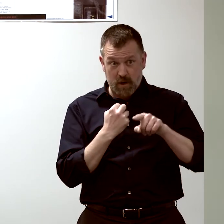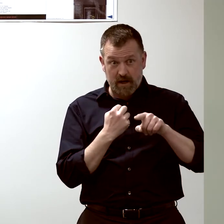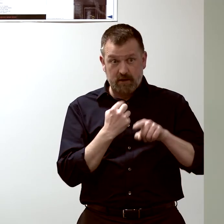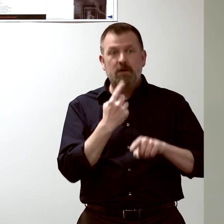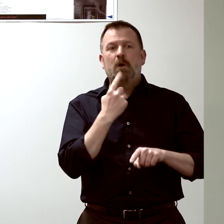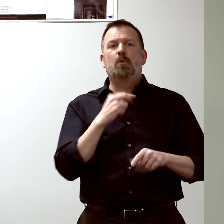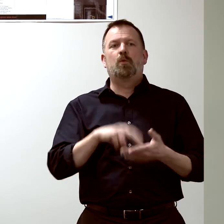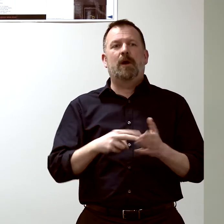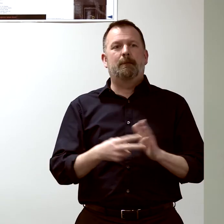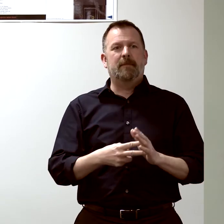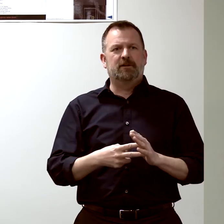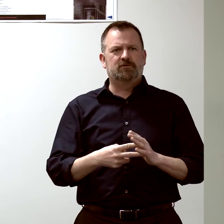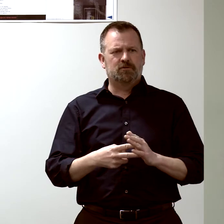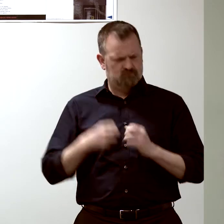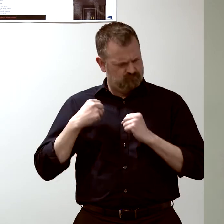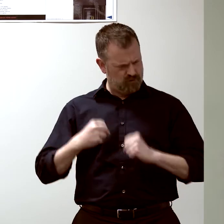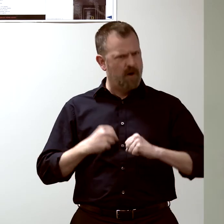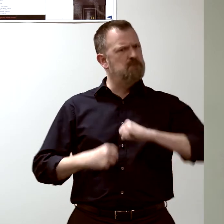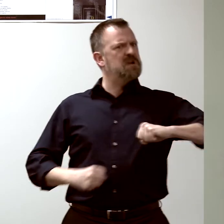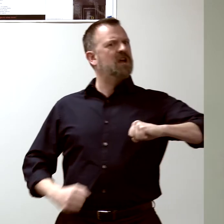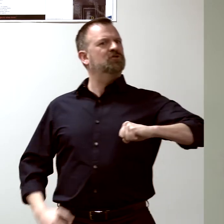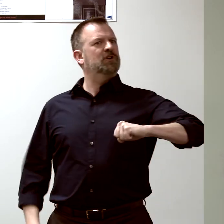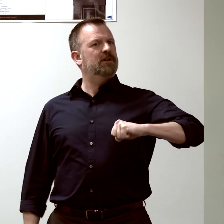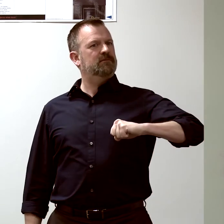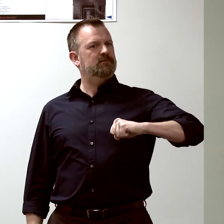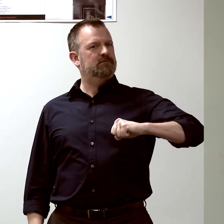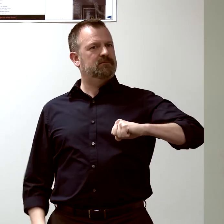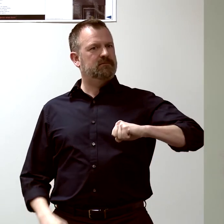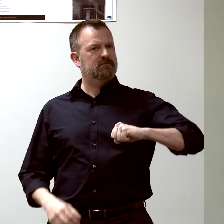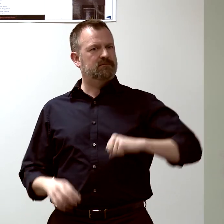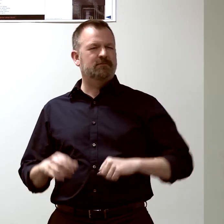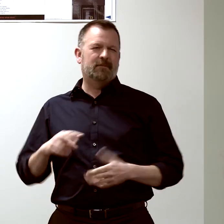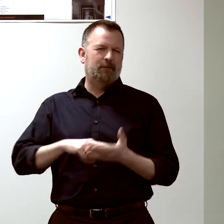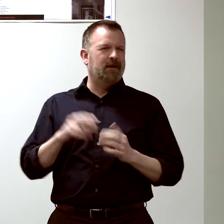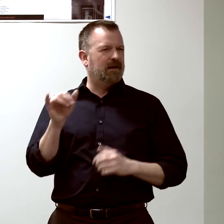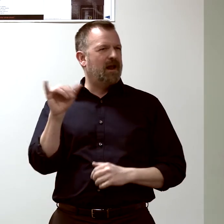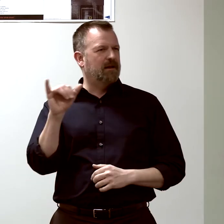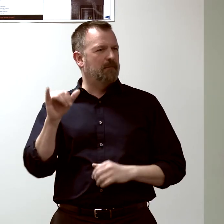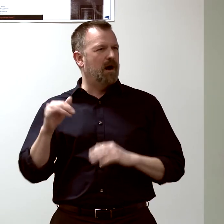the antibody level, that the mouse made,